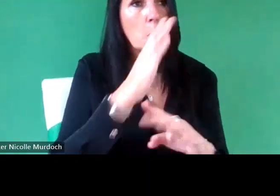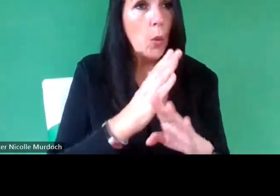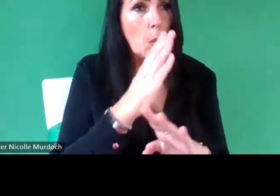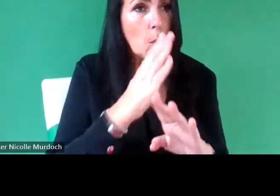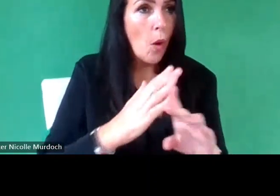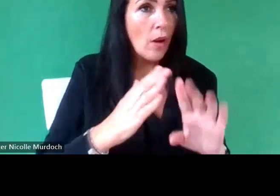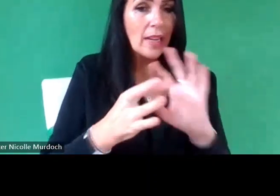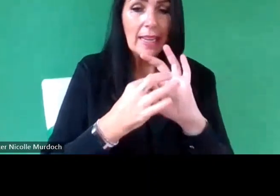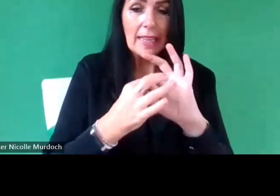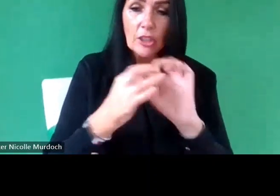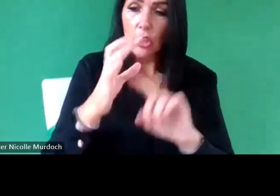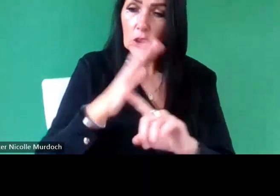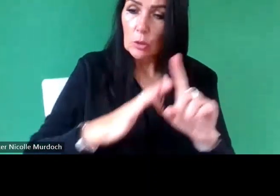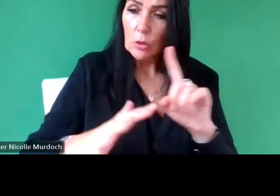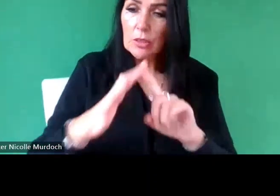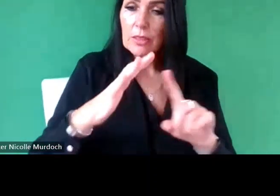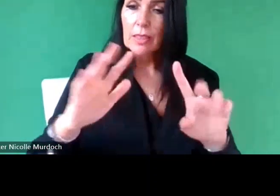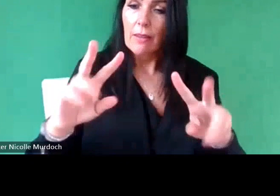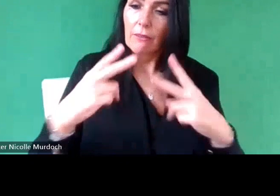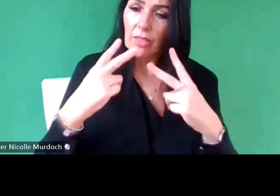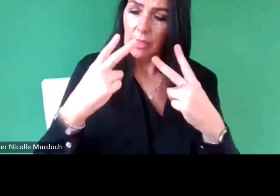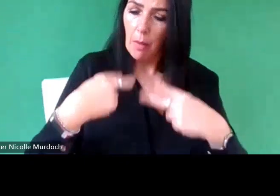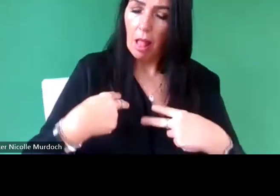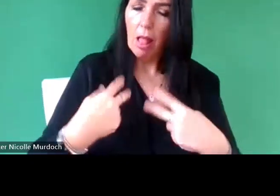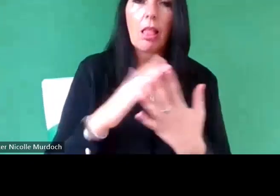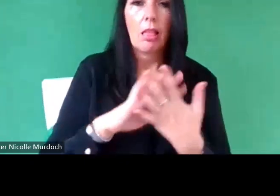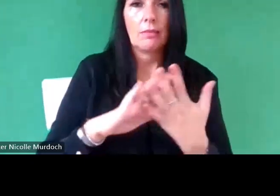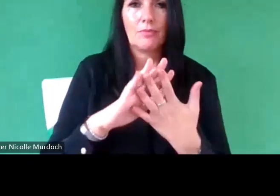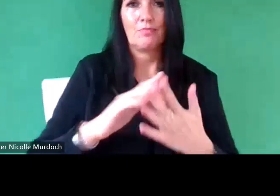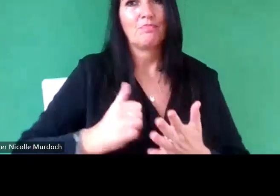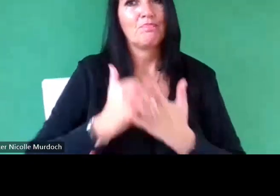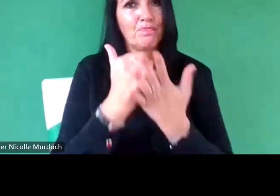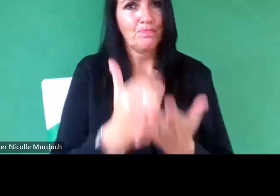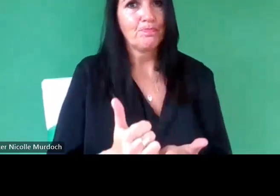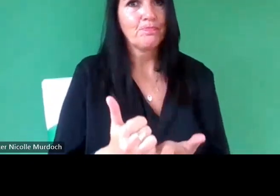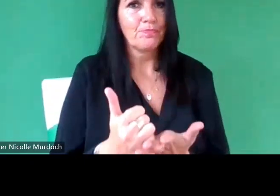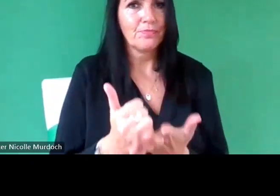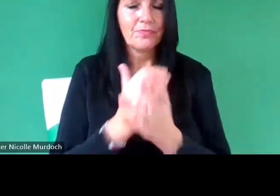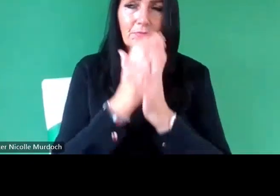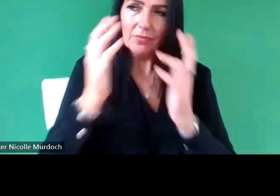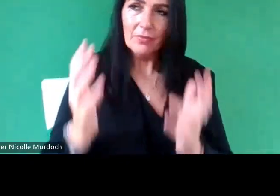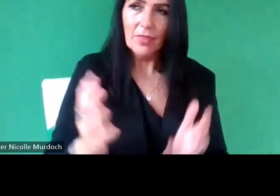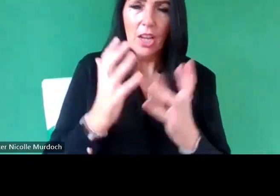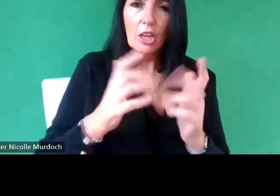the community being visible makes a big difference in terms of encouraging people to engage with your